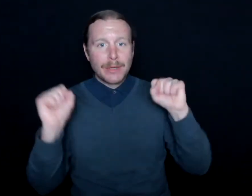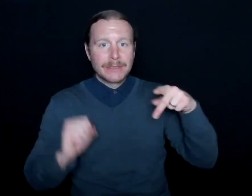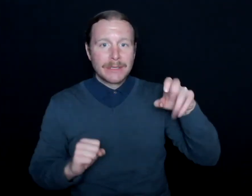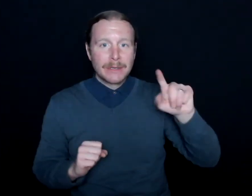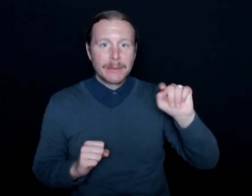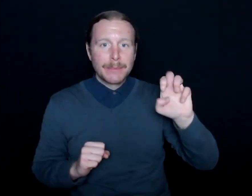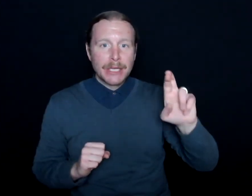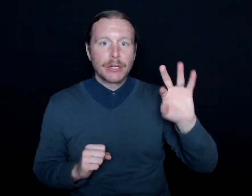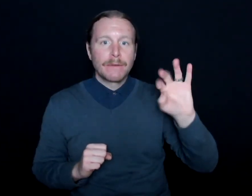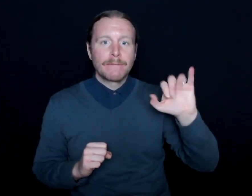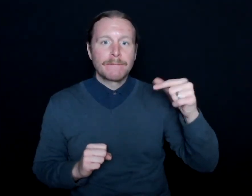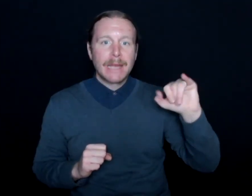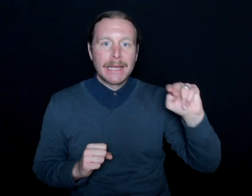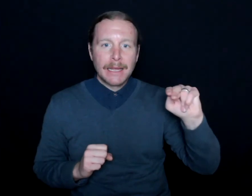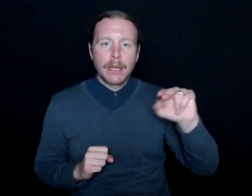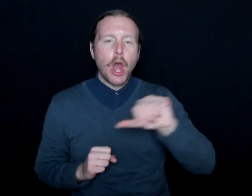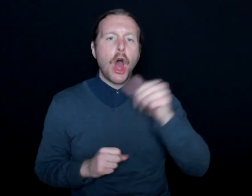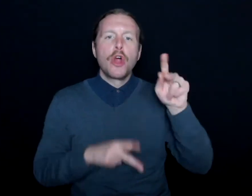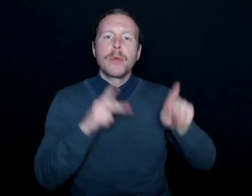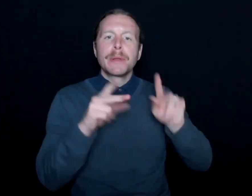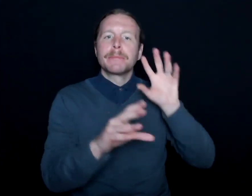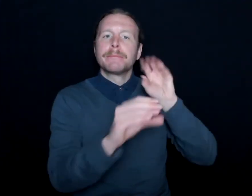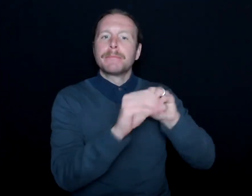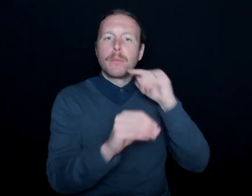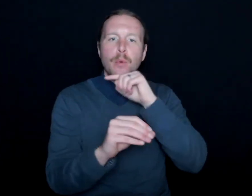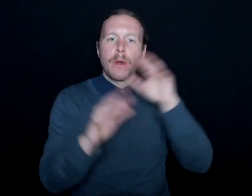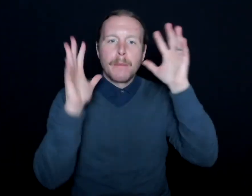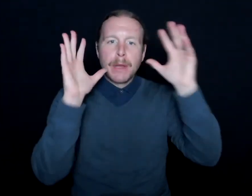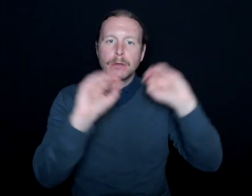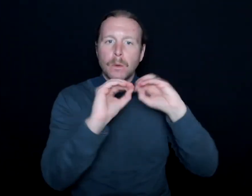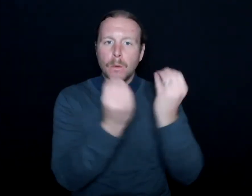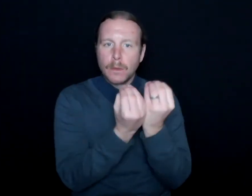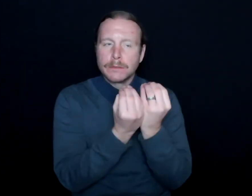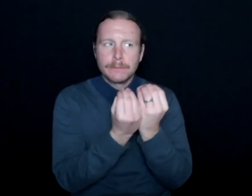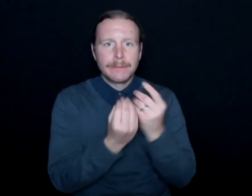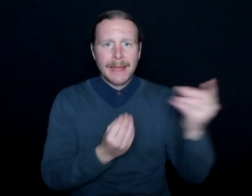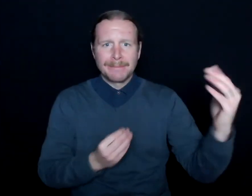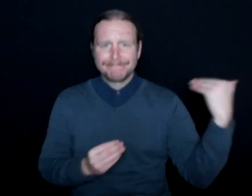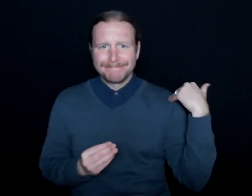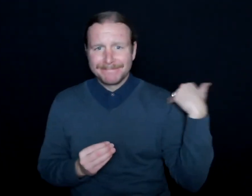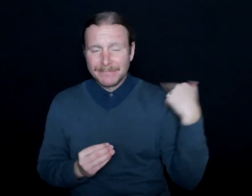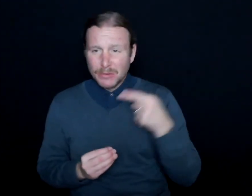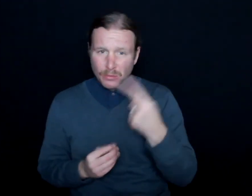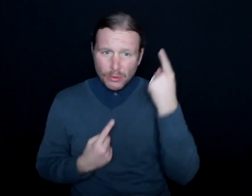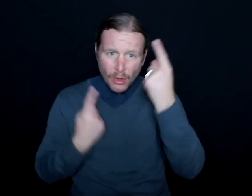and other people within the Milwaukee Bucks that said, hey, have you ever thought about creating